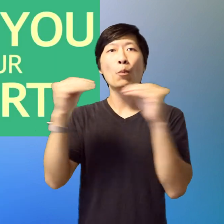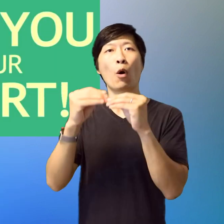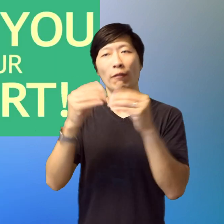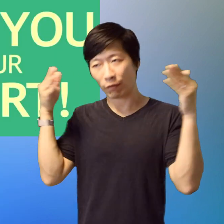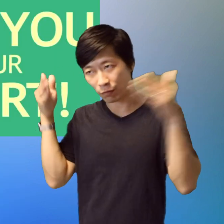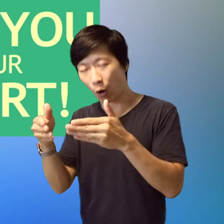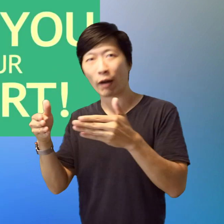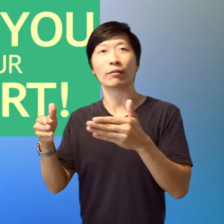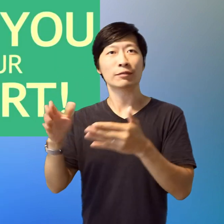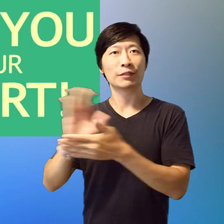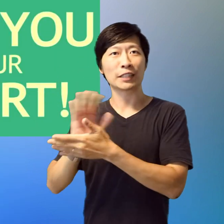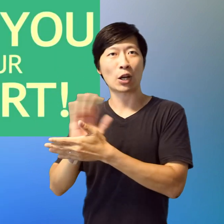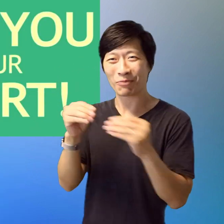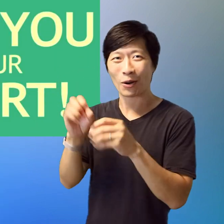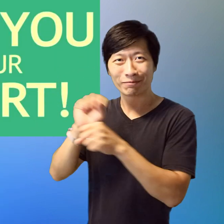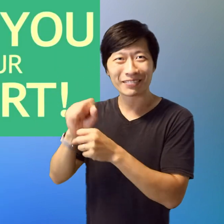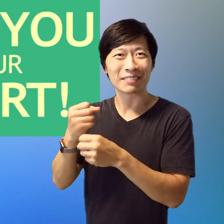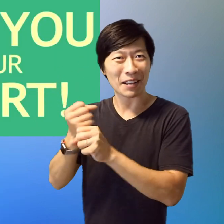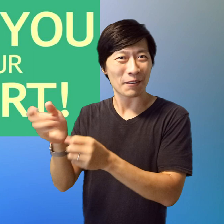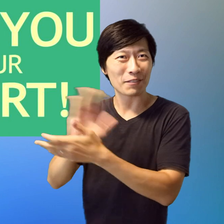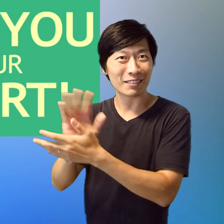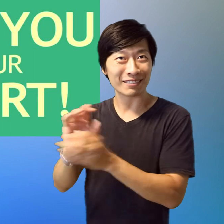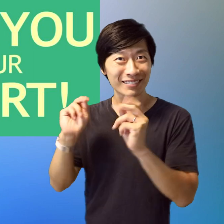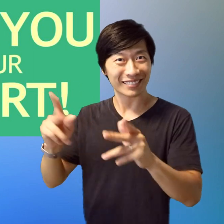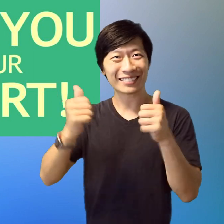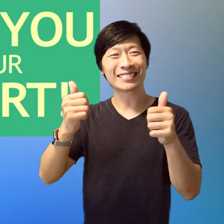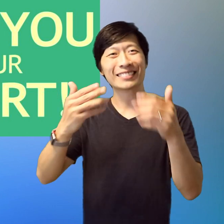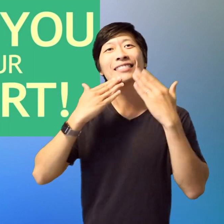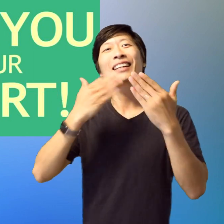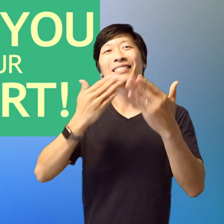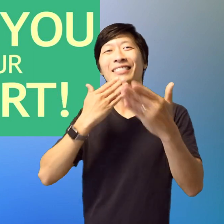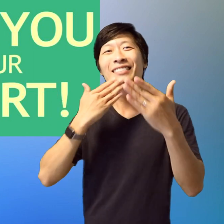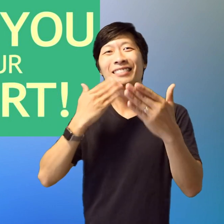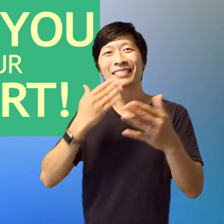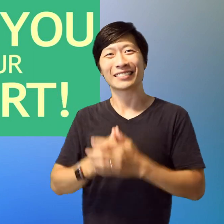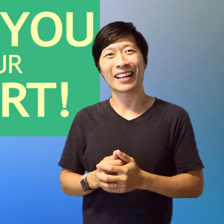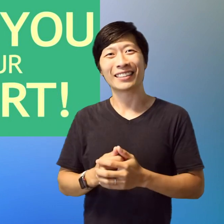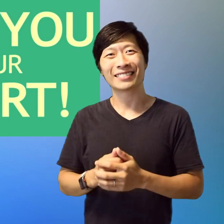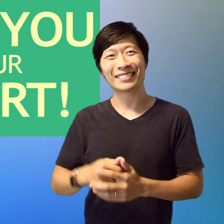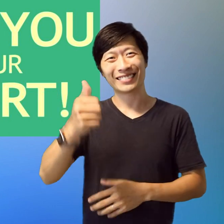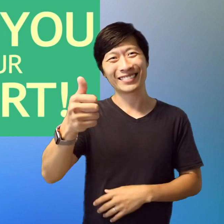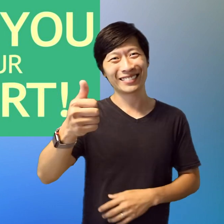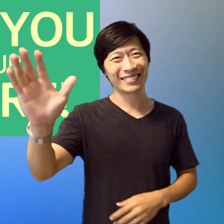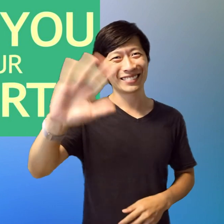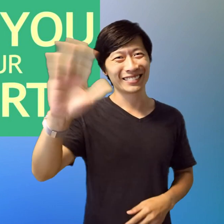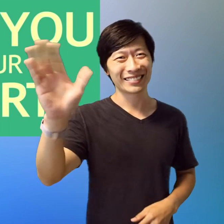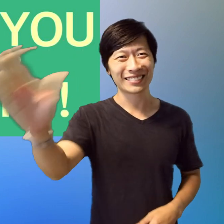your support with your support I can focus on making more videos. Thank you bye bye